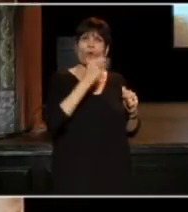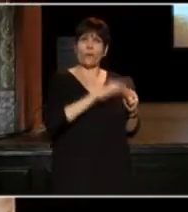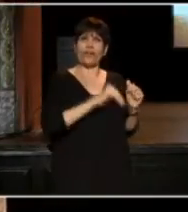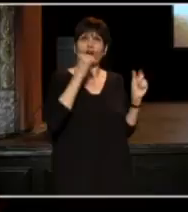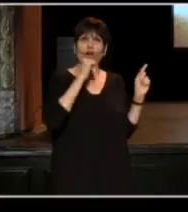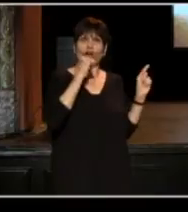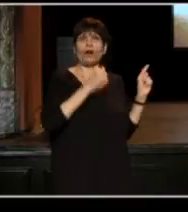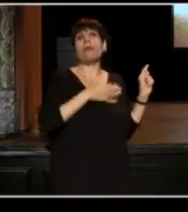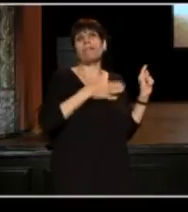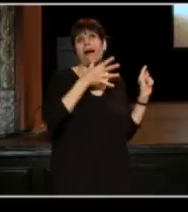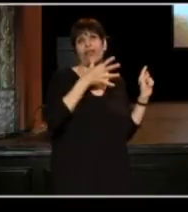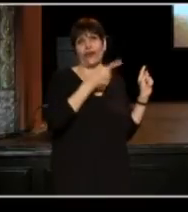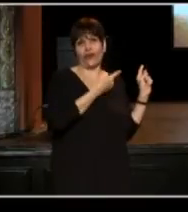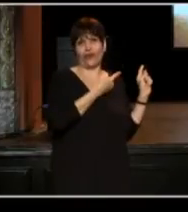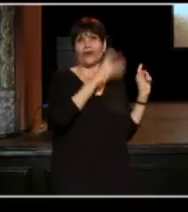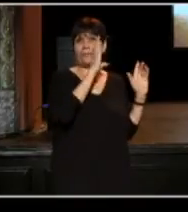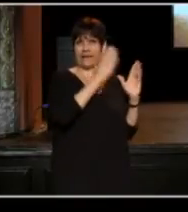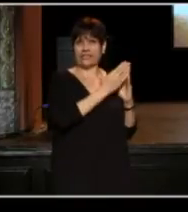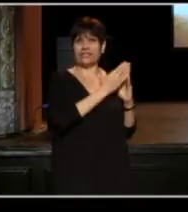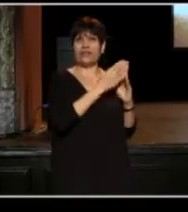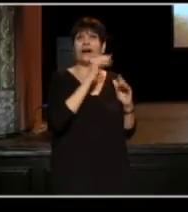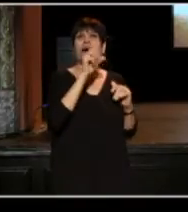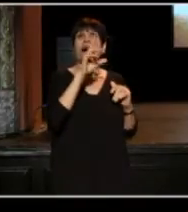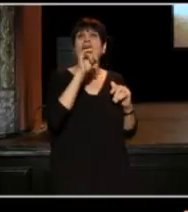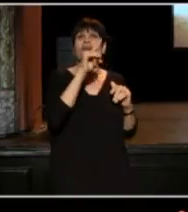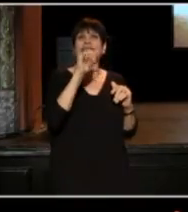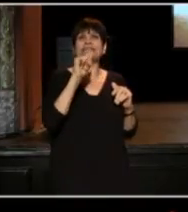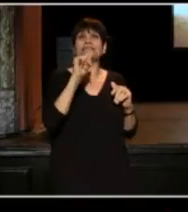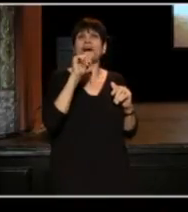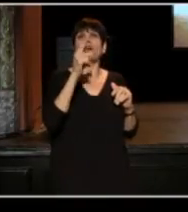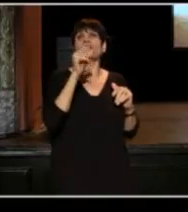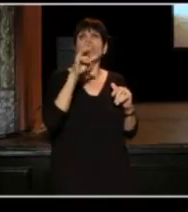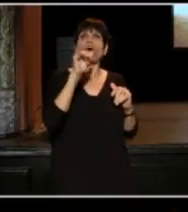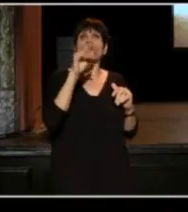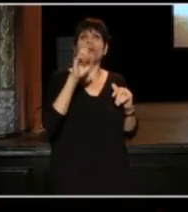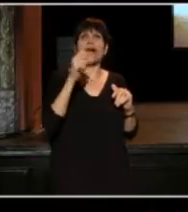that's my mother, Arnita Lorraine Thurston, at age 4